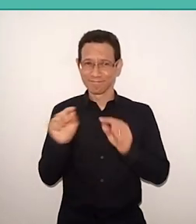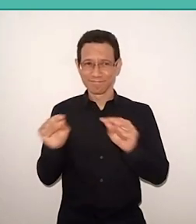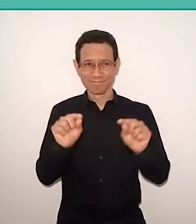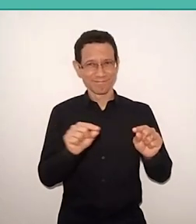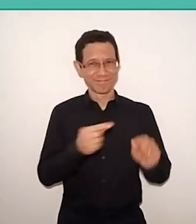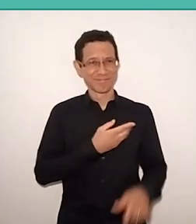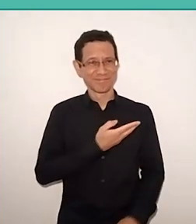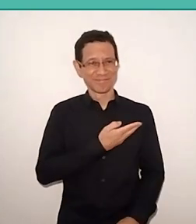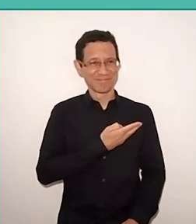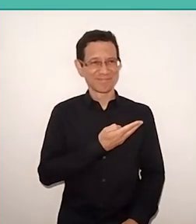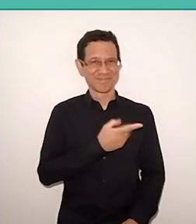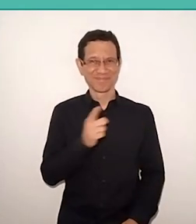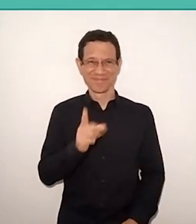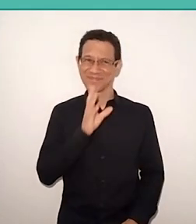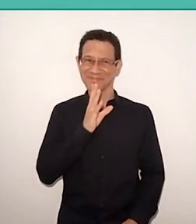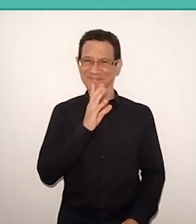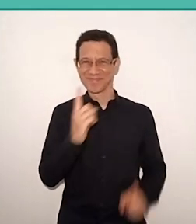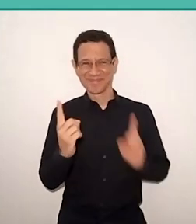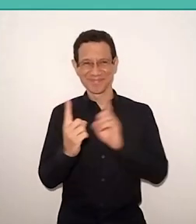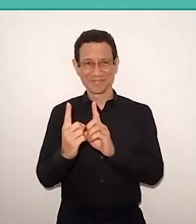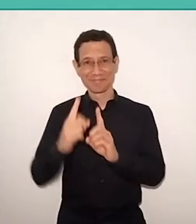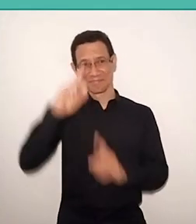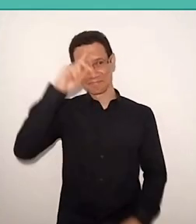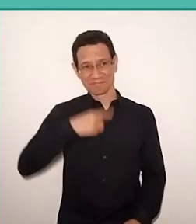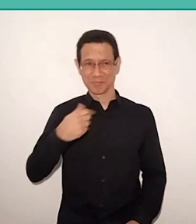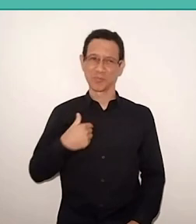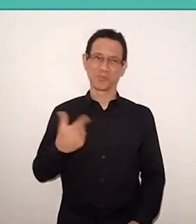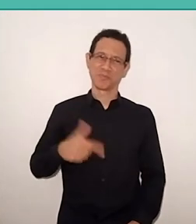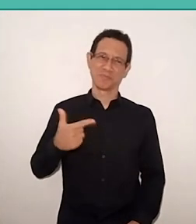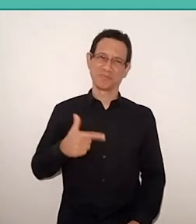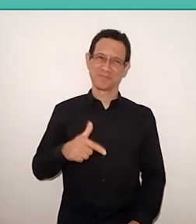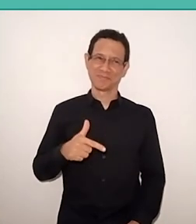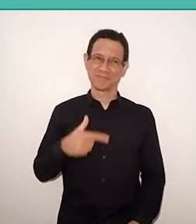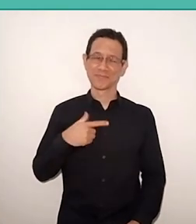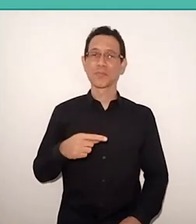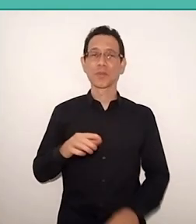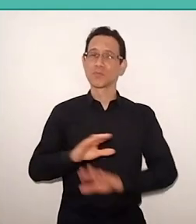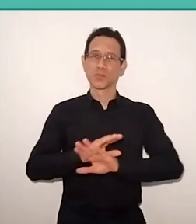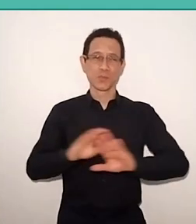to meet Paulo Freire in person, I just watched a speech by Paulo Freire,